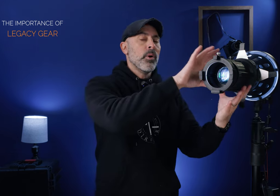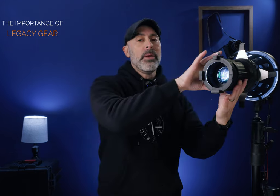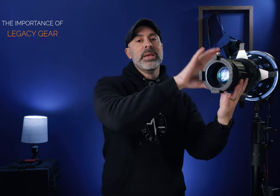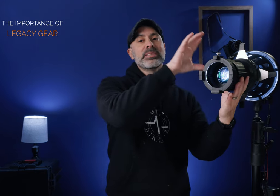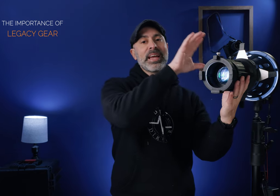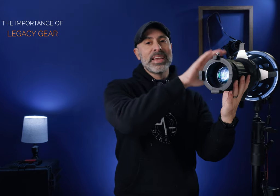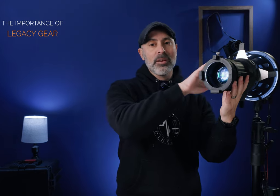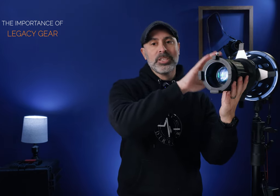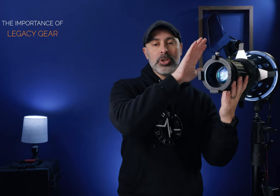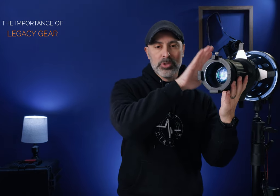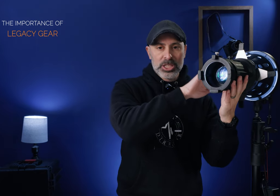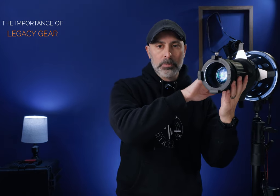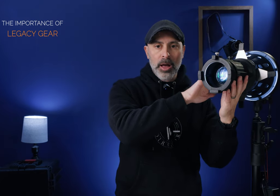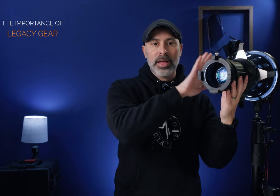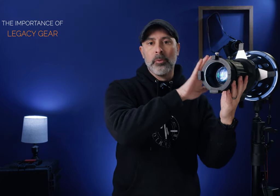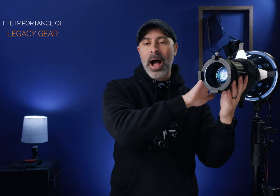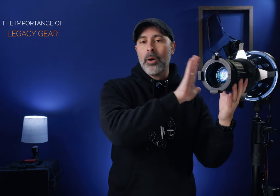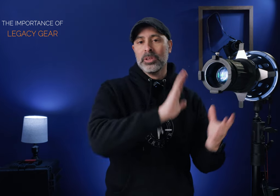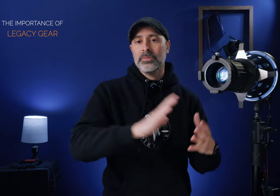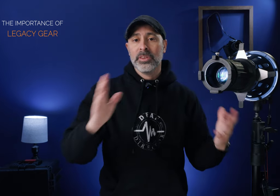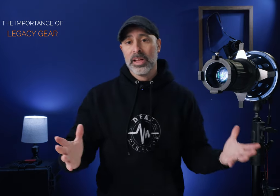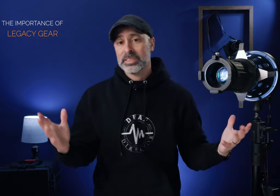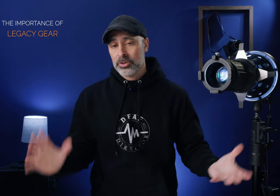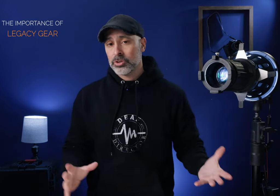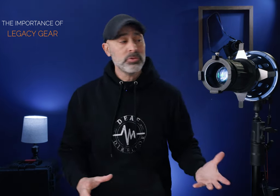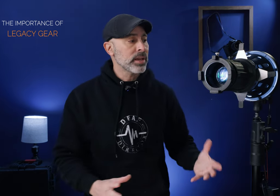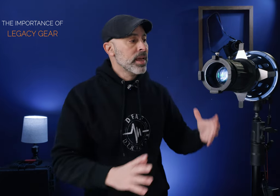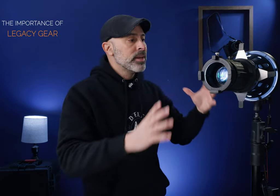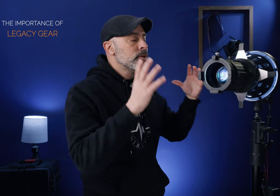what that means is I guarantee you this Spotlight will outlive the lights that you're using you can